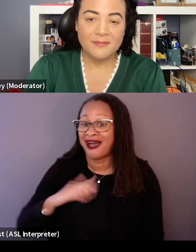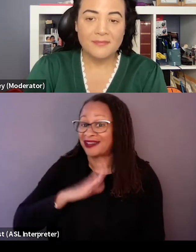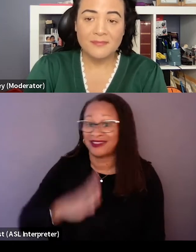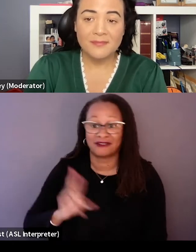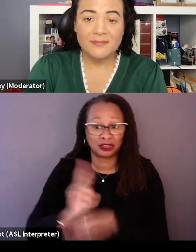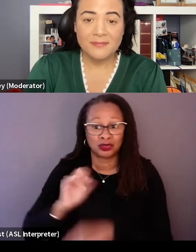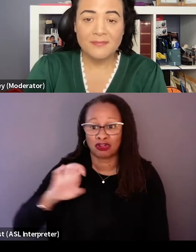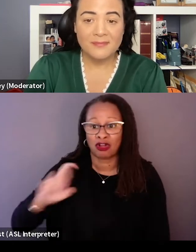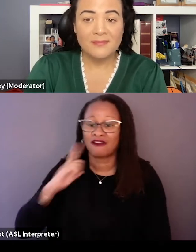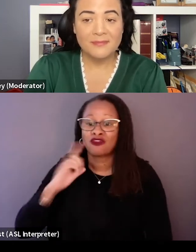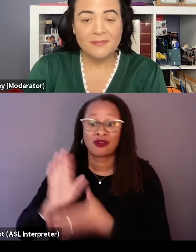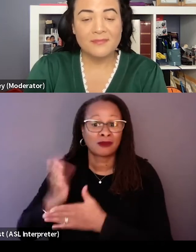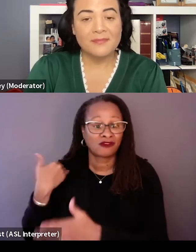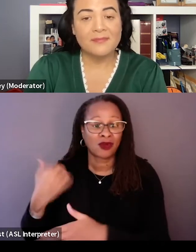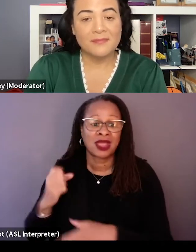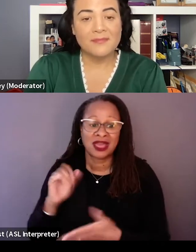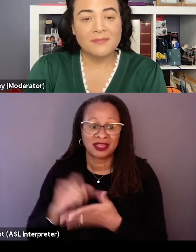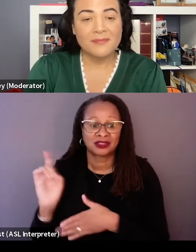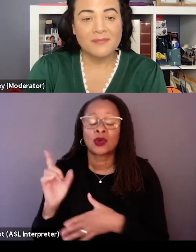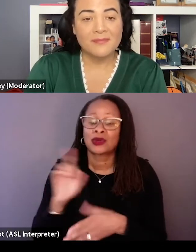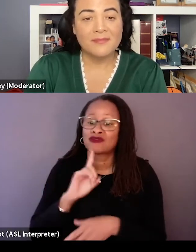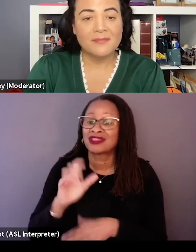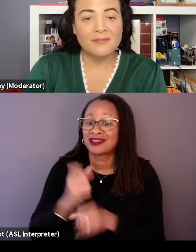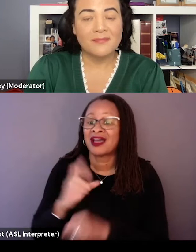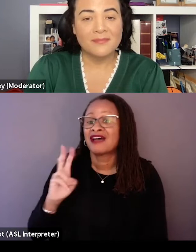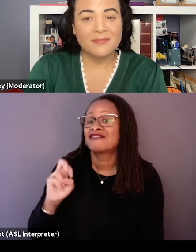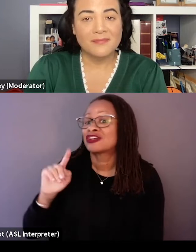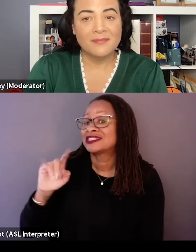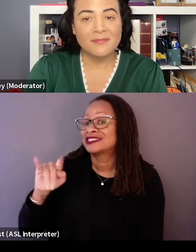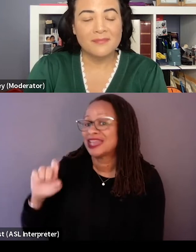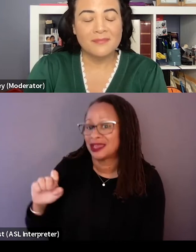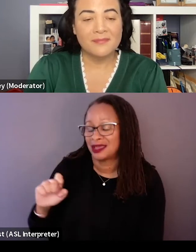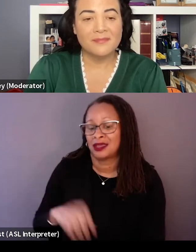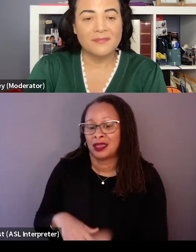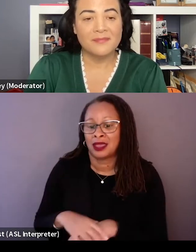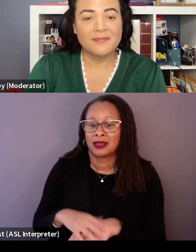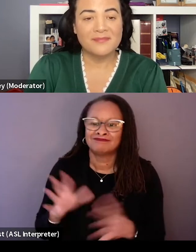but that's where we really got the vérité, that vérité bug where we would get,